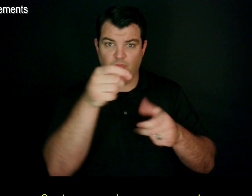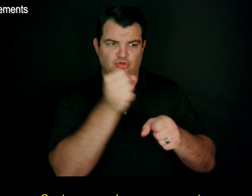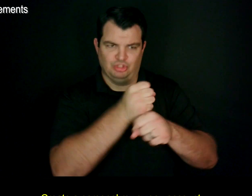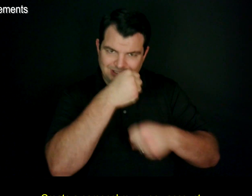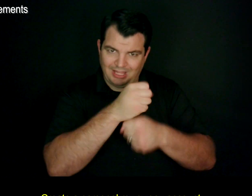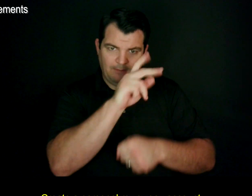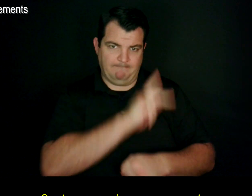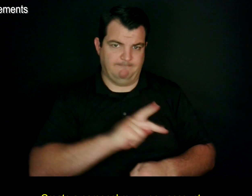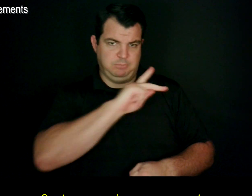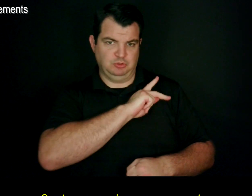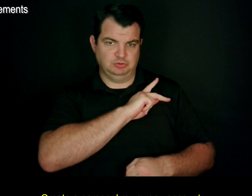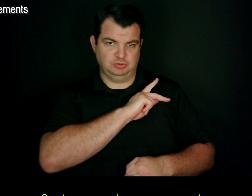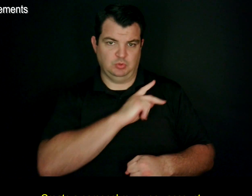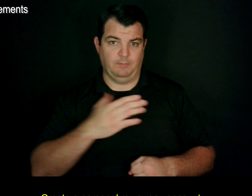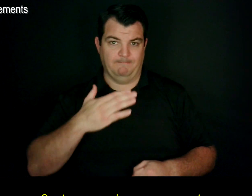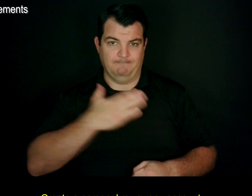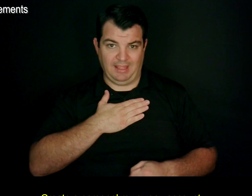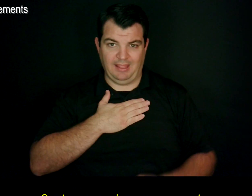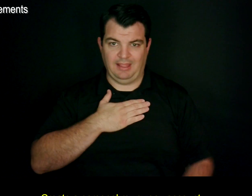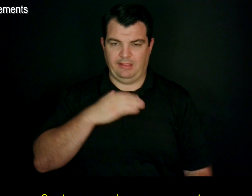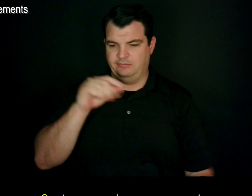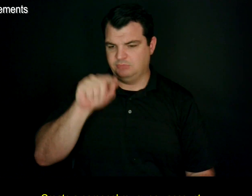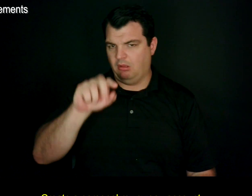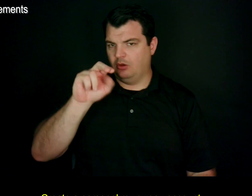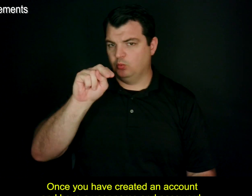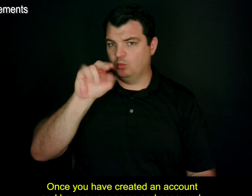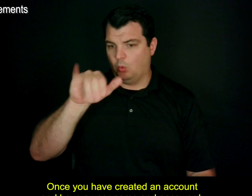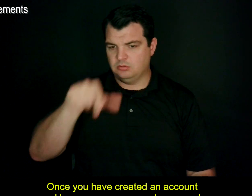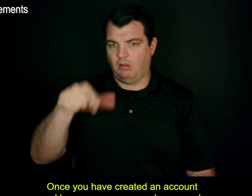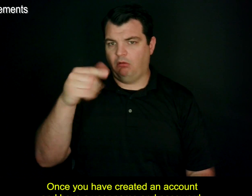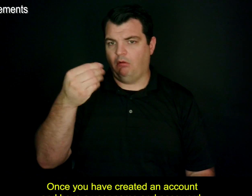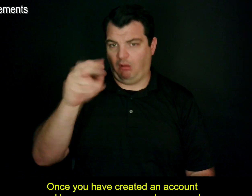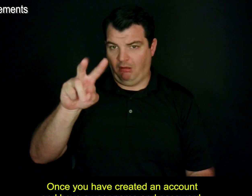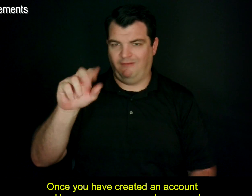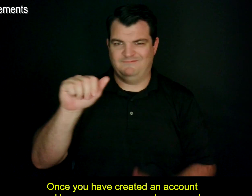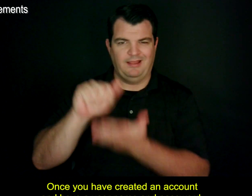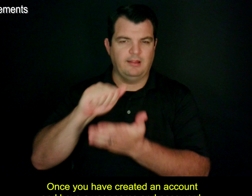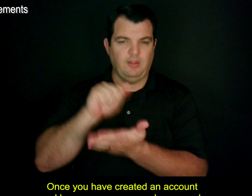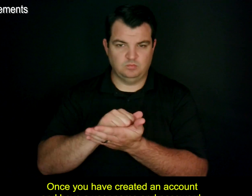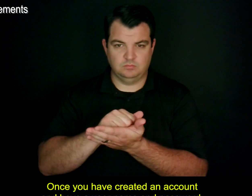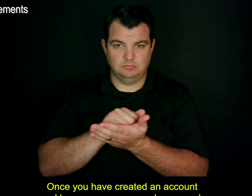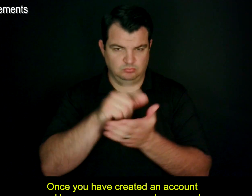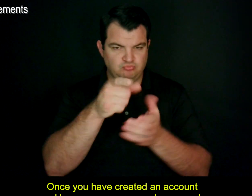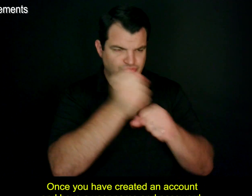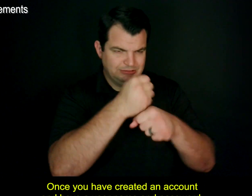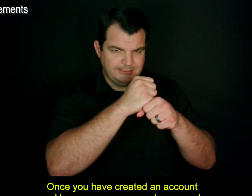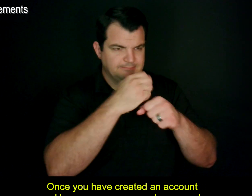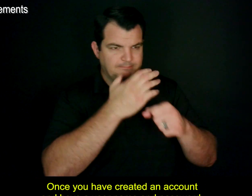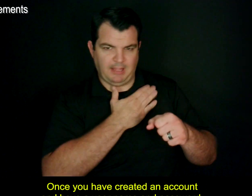Create a personal my.ny.gov account. Once you have created an account and have a user name and password,